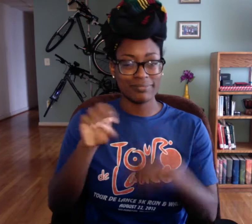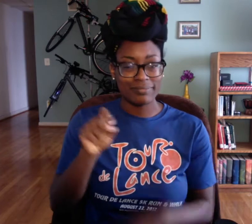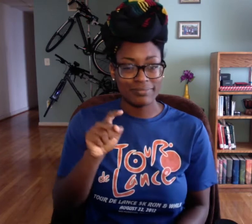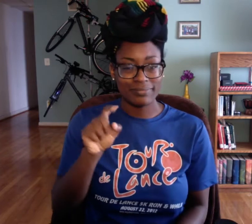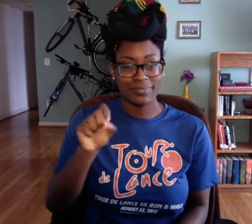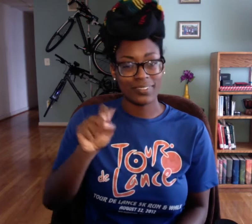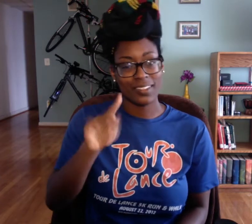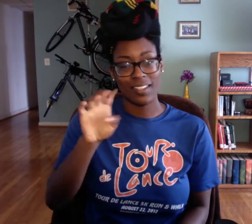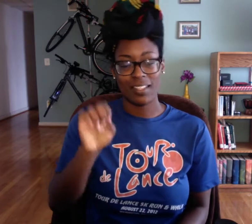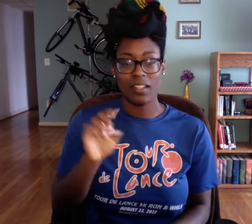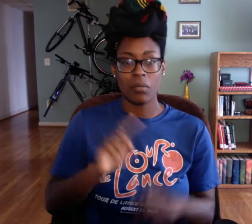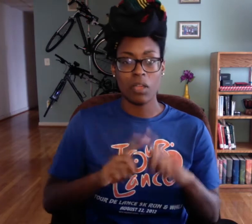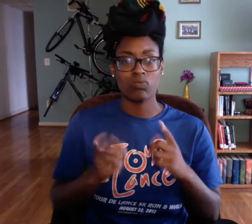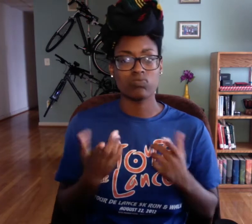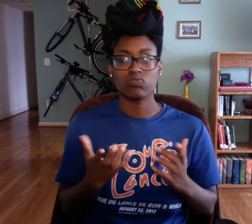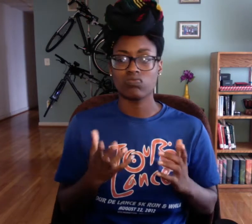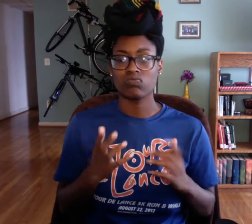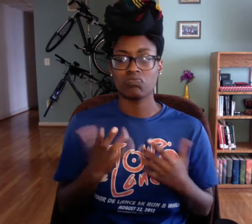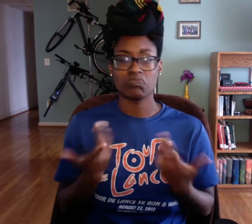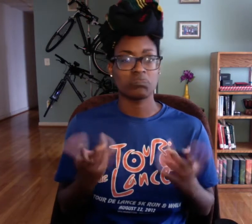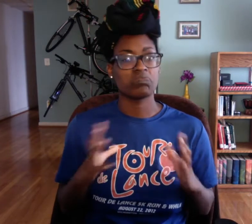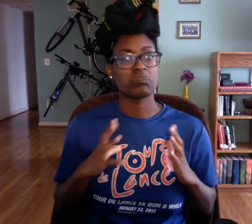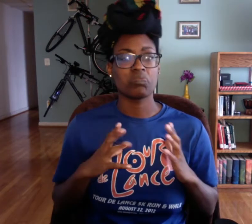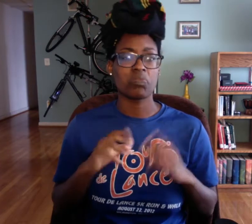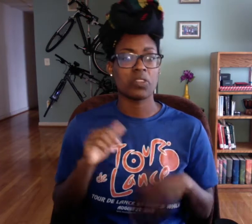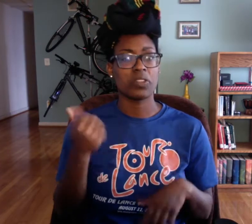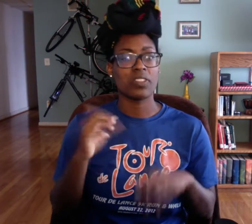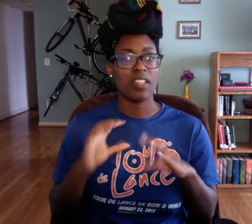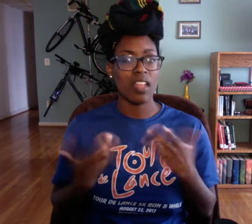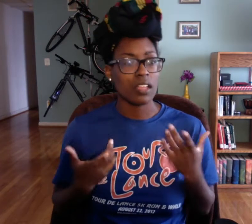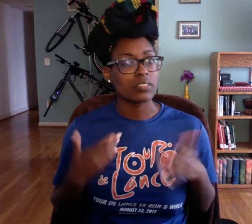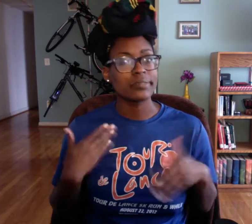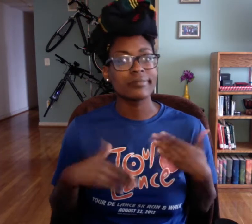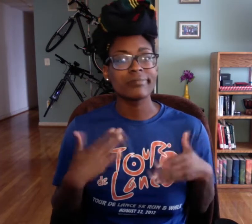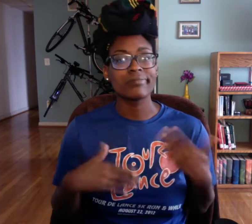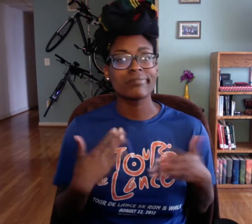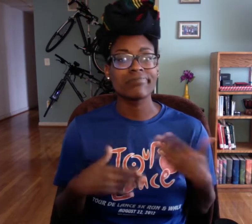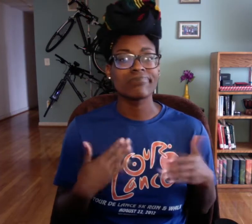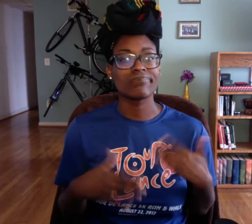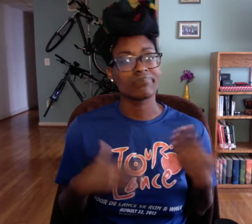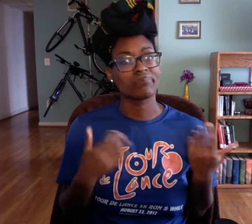His class is really the only one where I found his style maybe a little harder for me to understand during class.